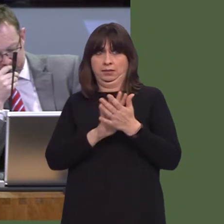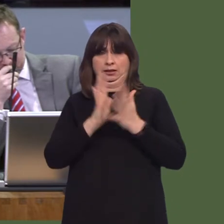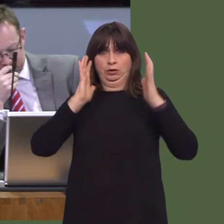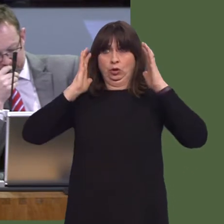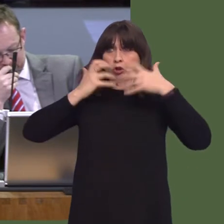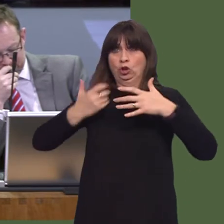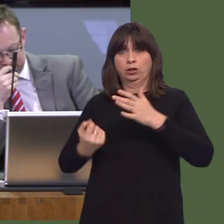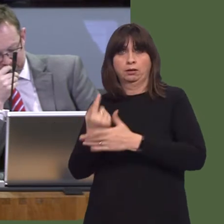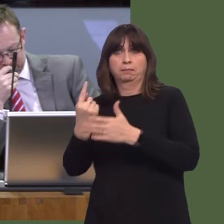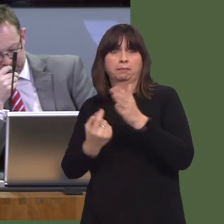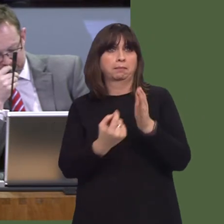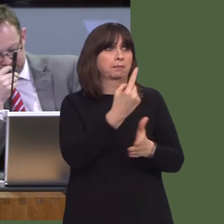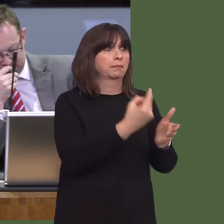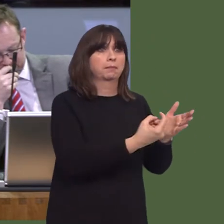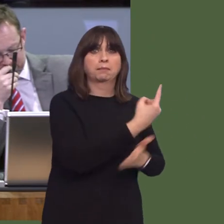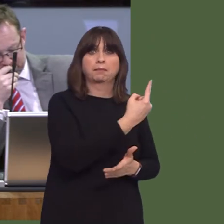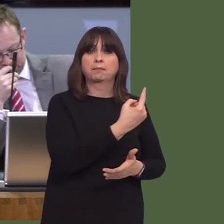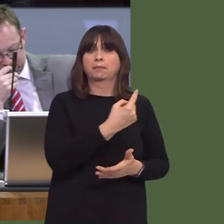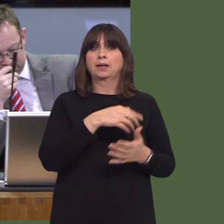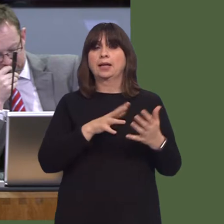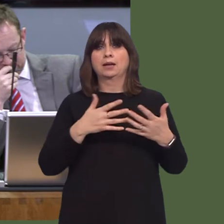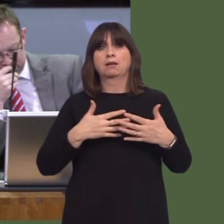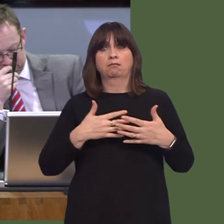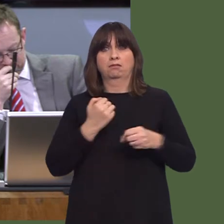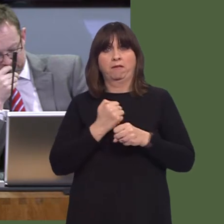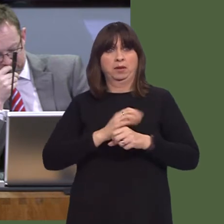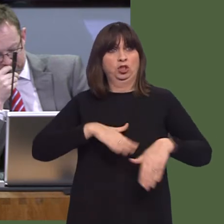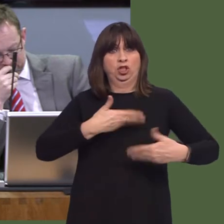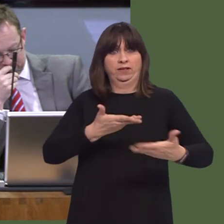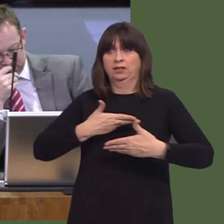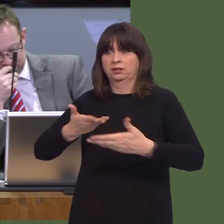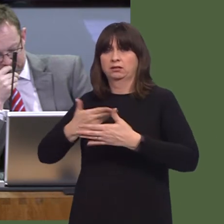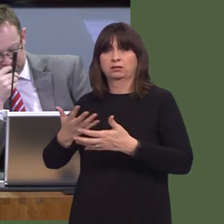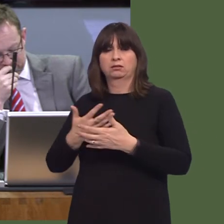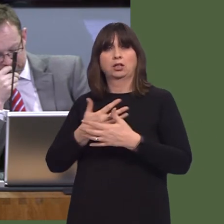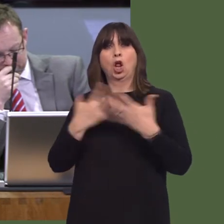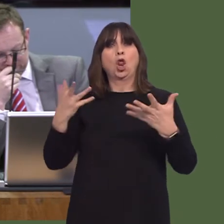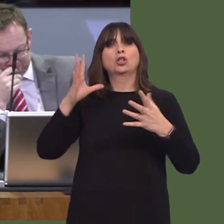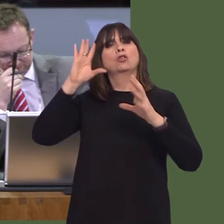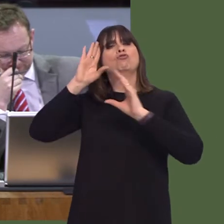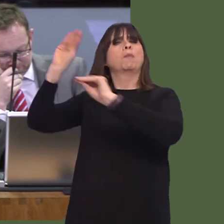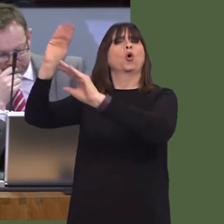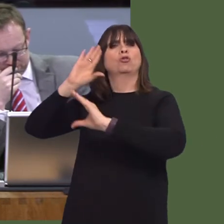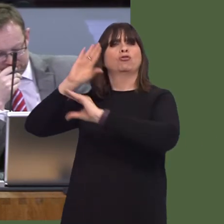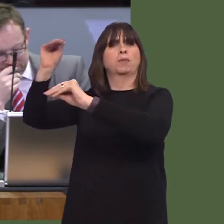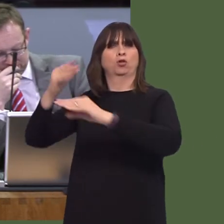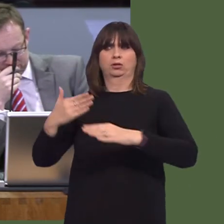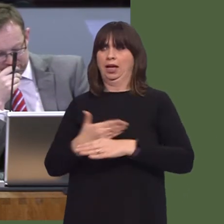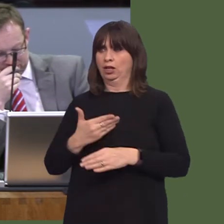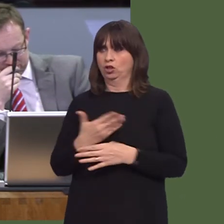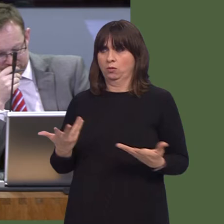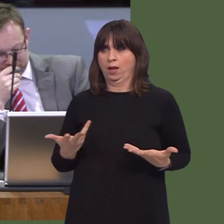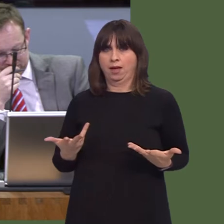Carwyn Jones AM: One of the things I noticed in the late 1980s, when I first went to London,